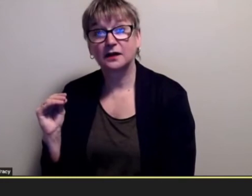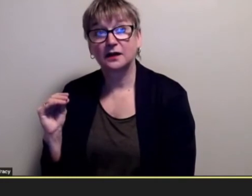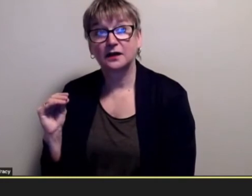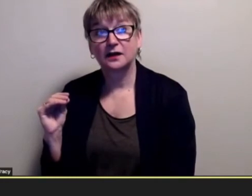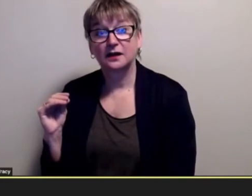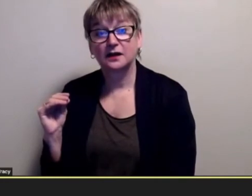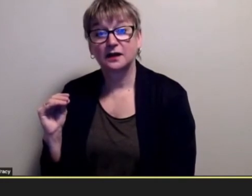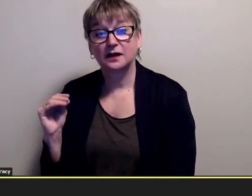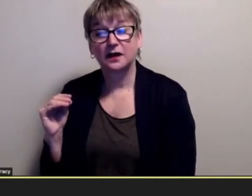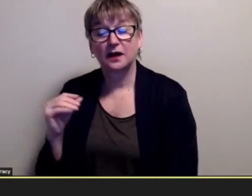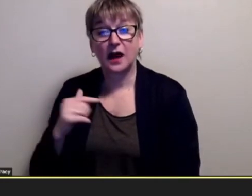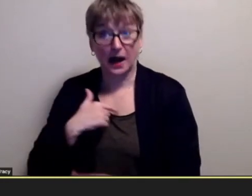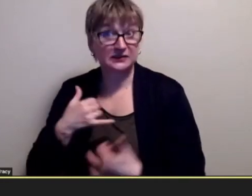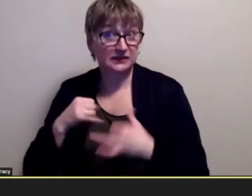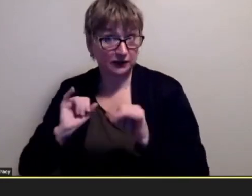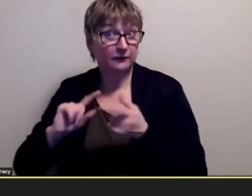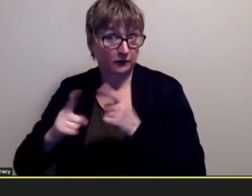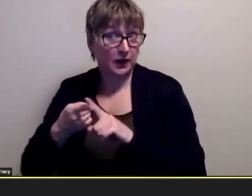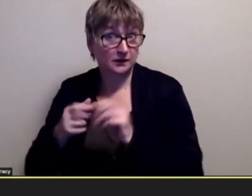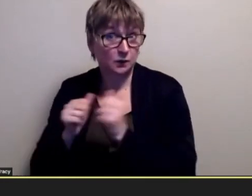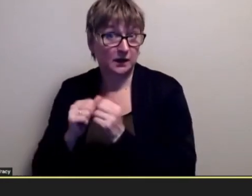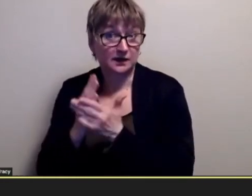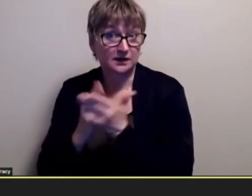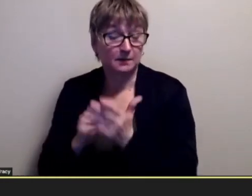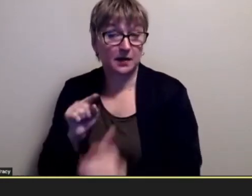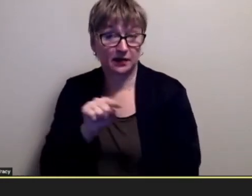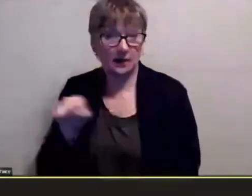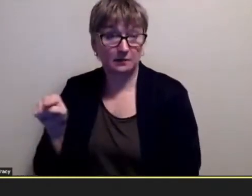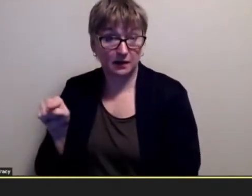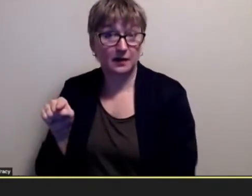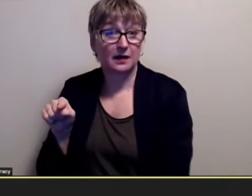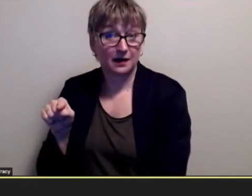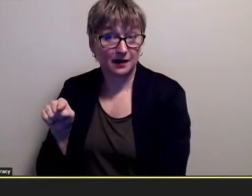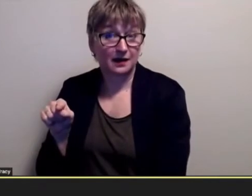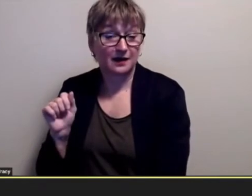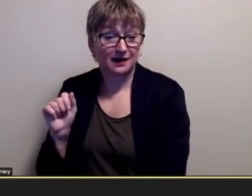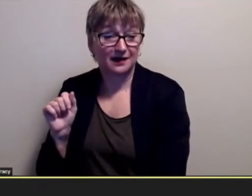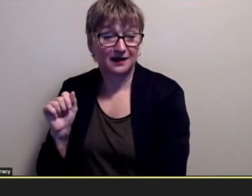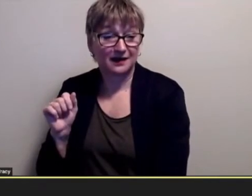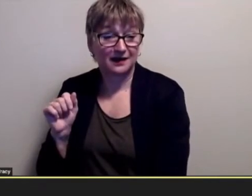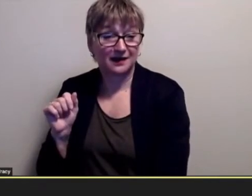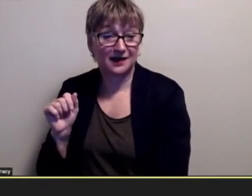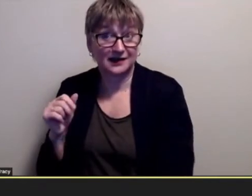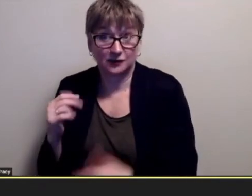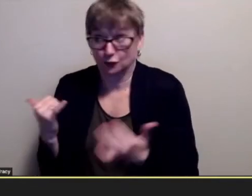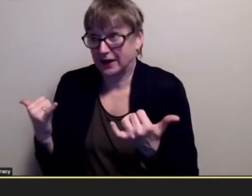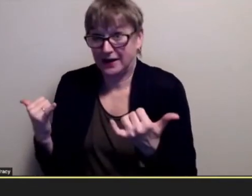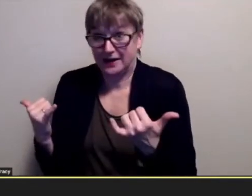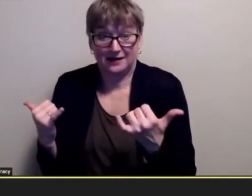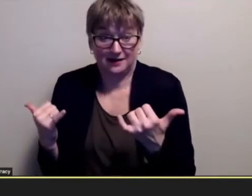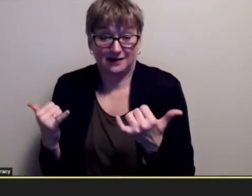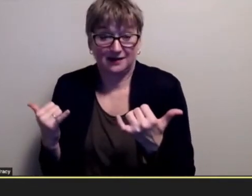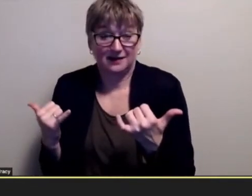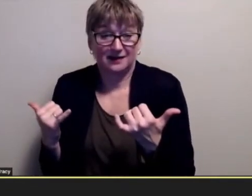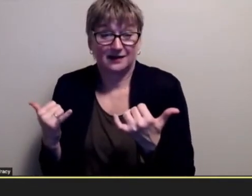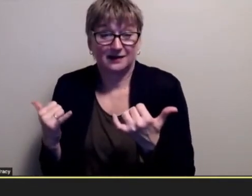with some of the people who i went to dover dane with you know today like here was you know some of